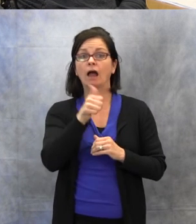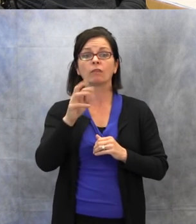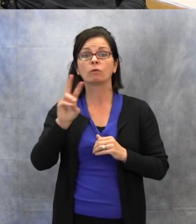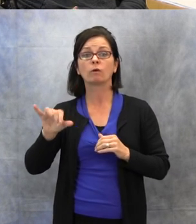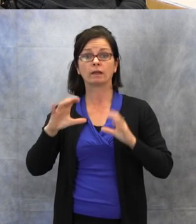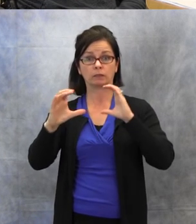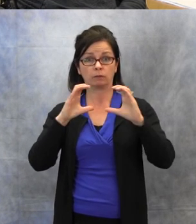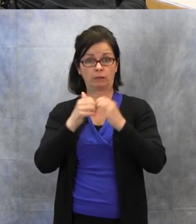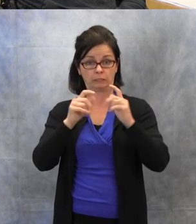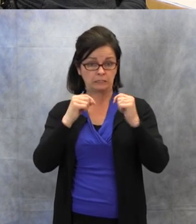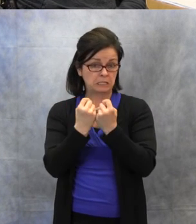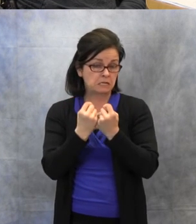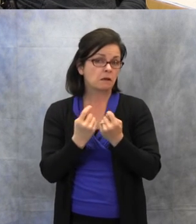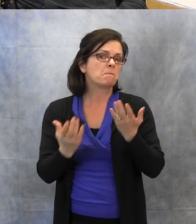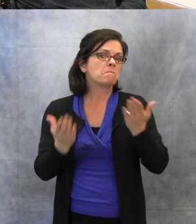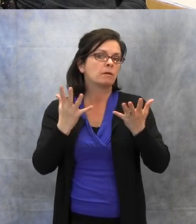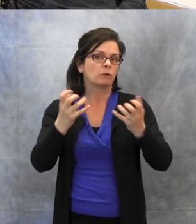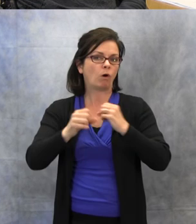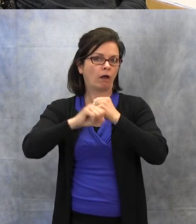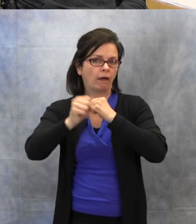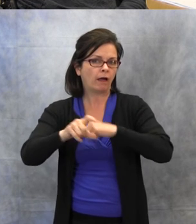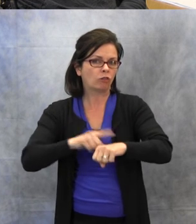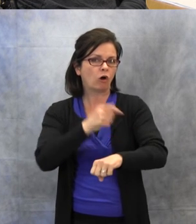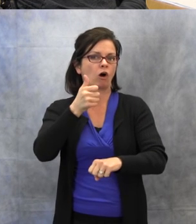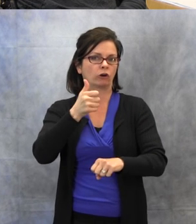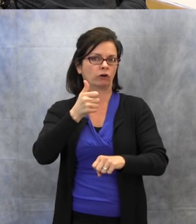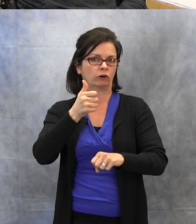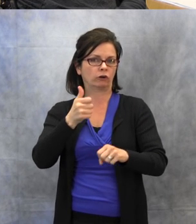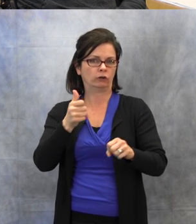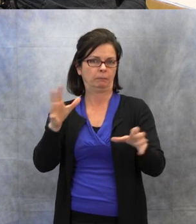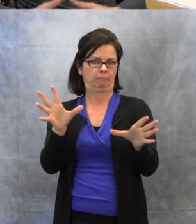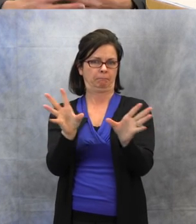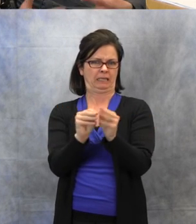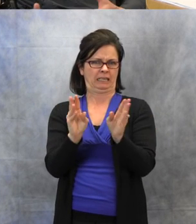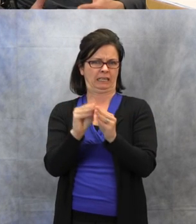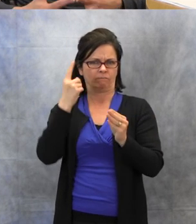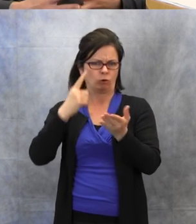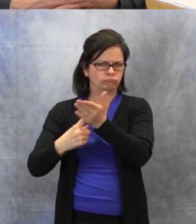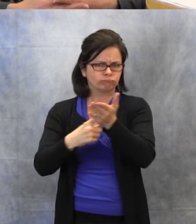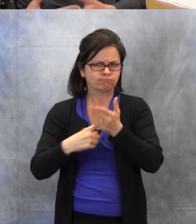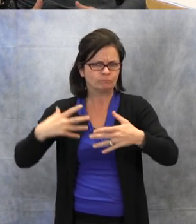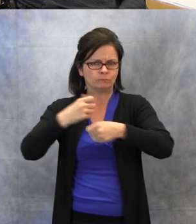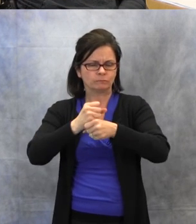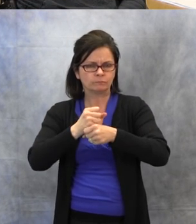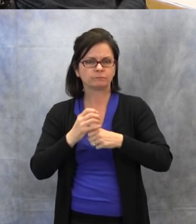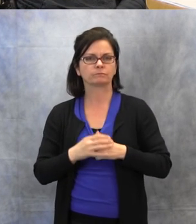maybe a little bit longer debriefing meeting. The building, I end up at the end of the day,